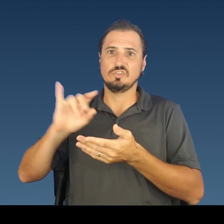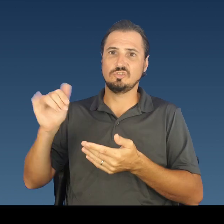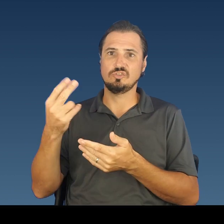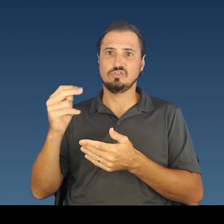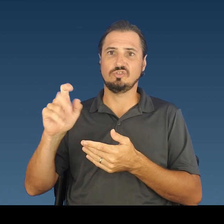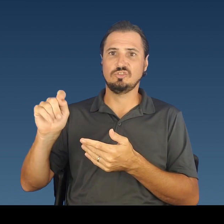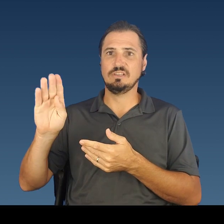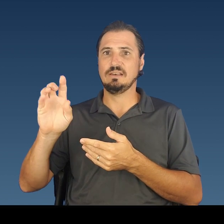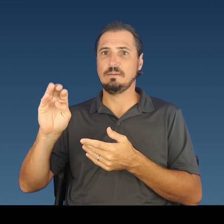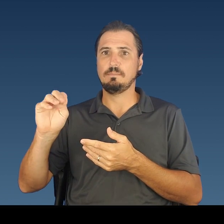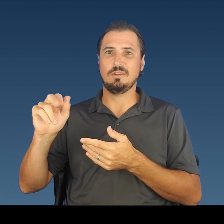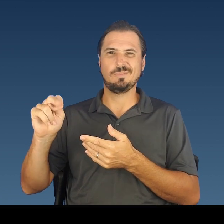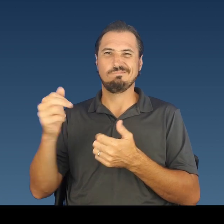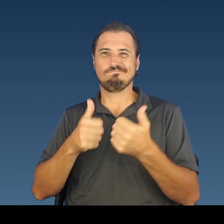Berreman answers your questions.